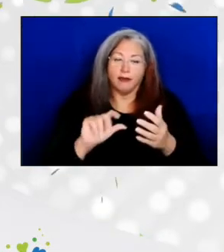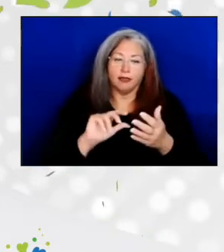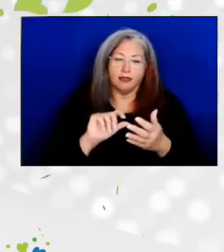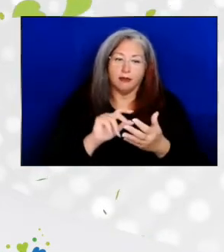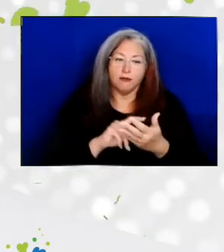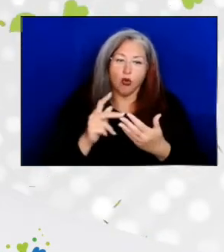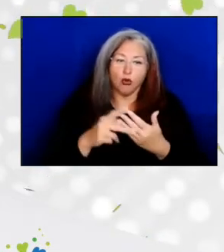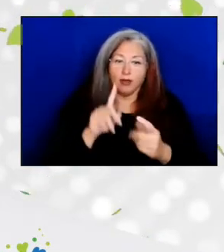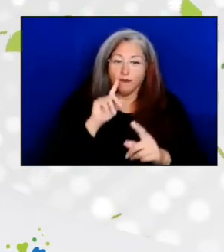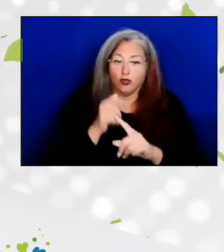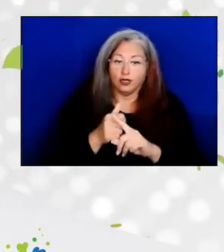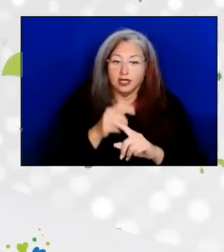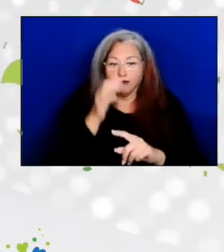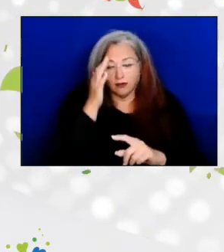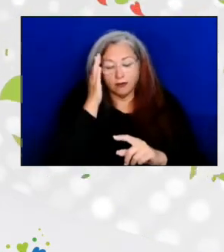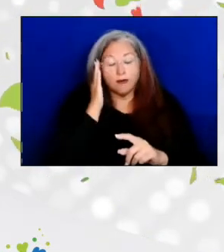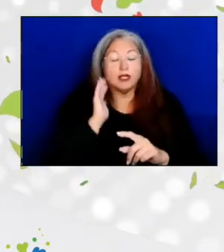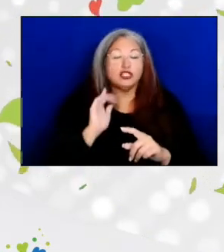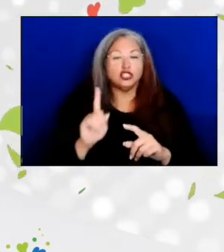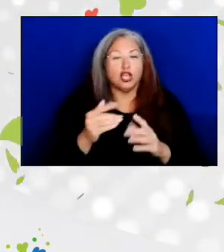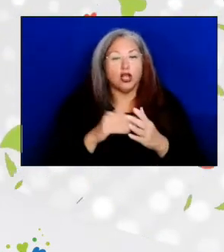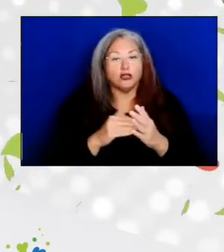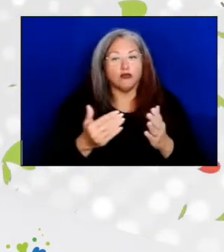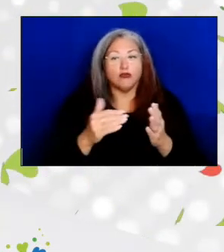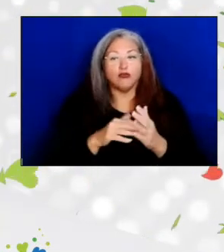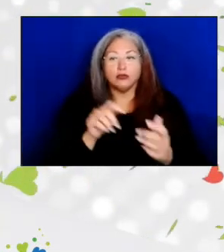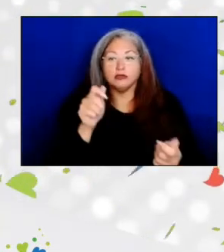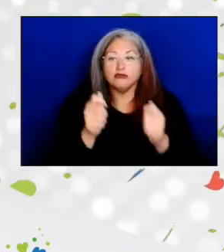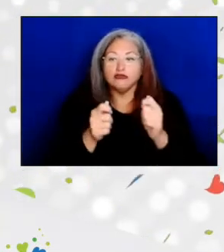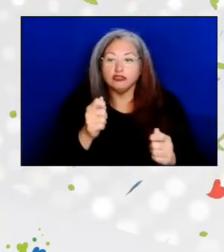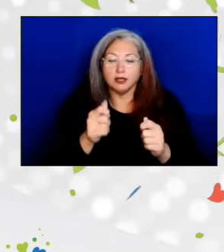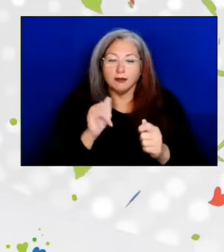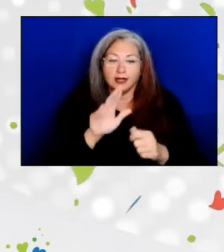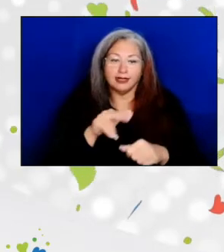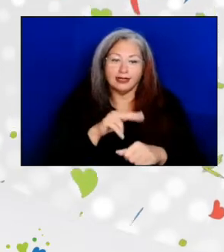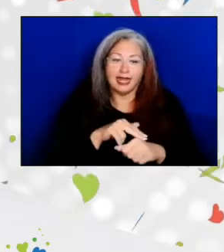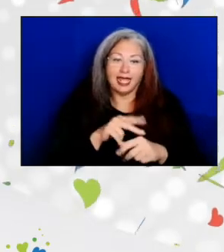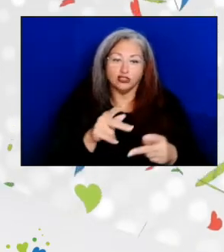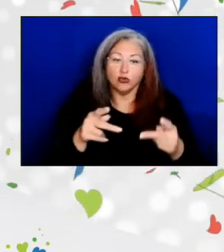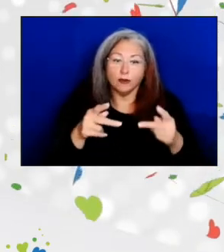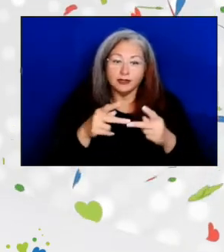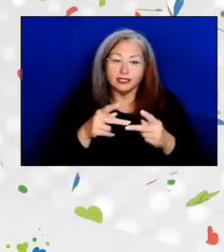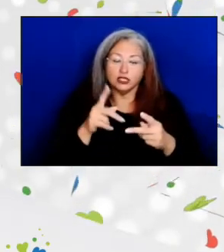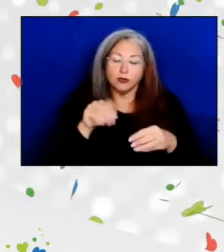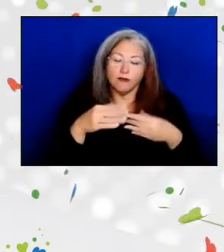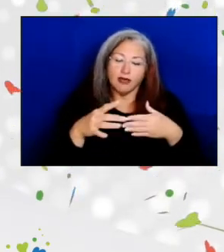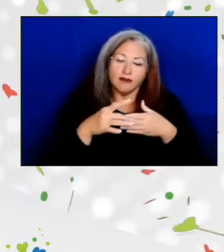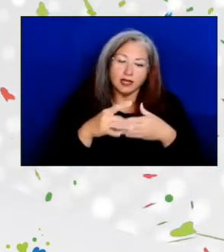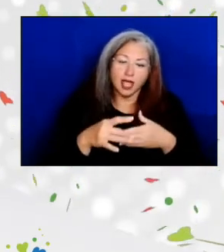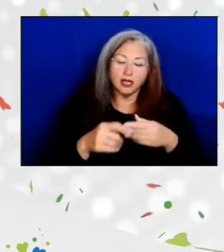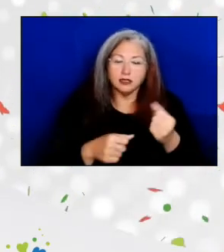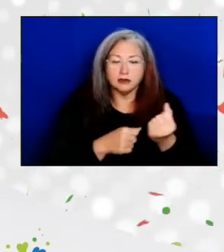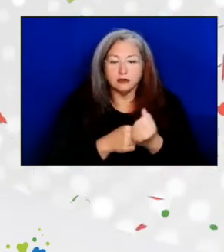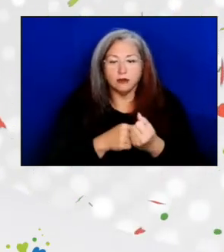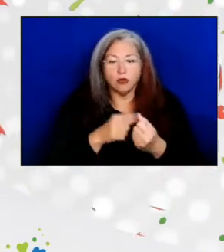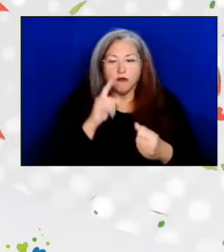but she also reshaped the national nutritionist position that provides guidance and support to the Older Americans Act